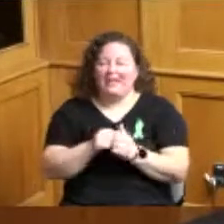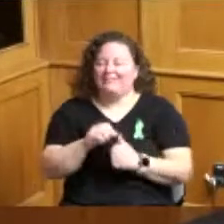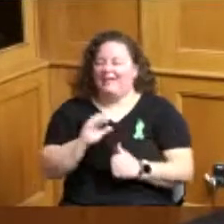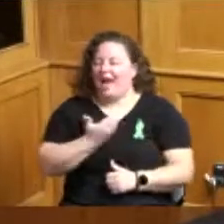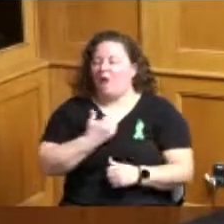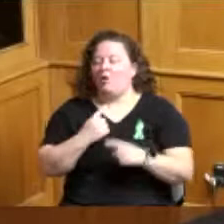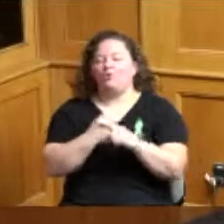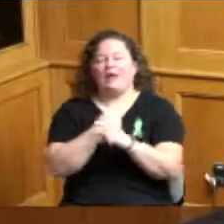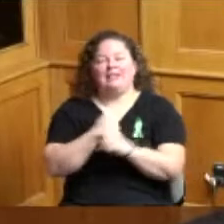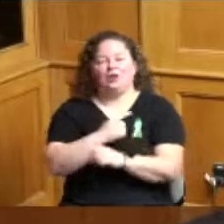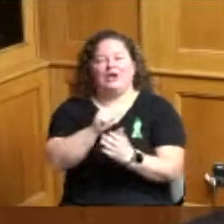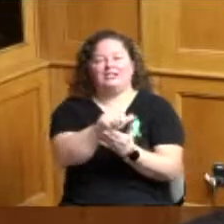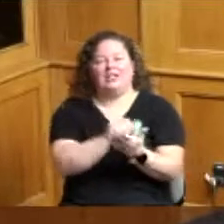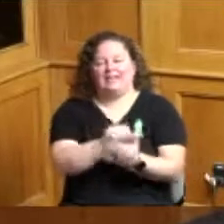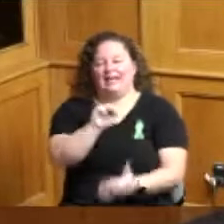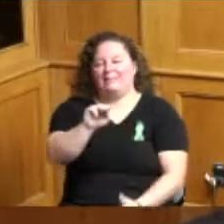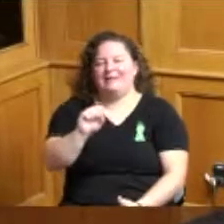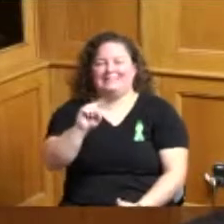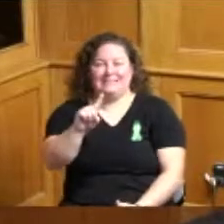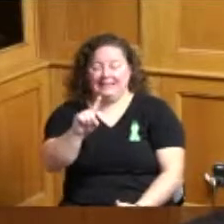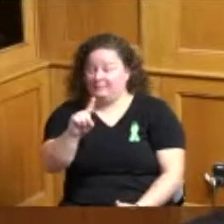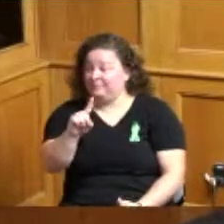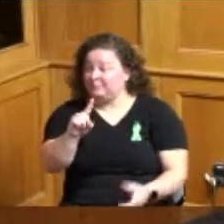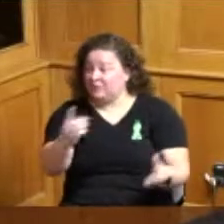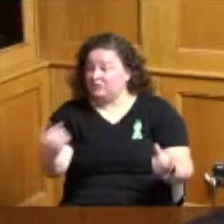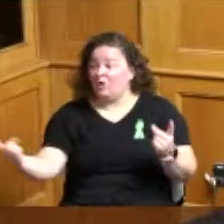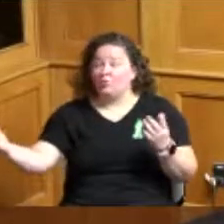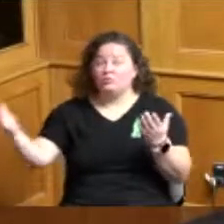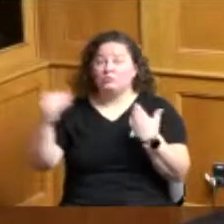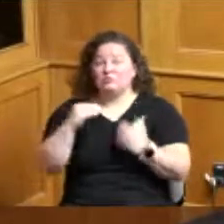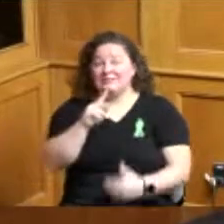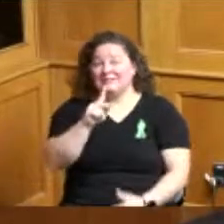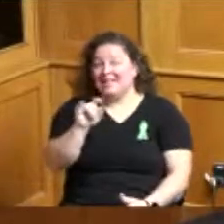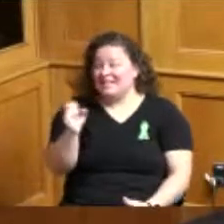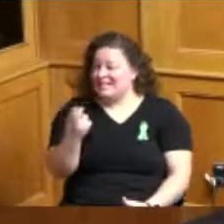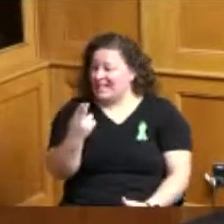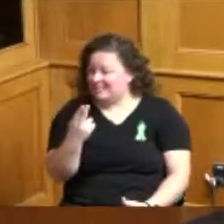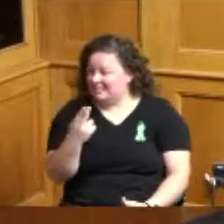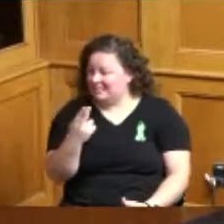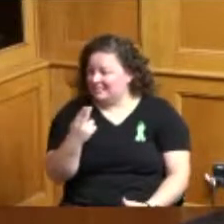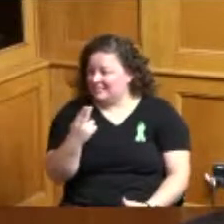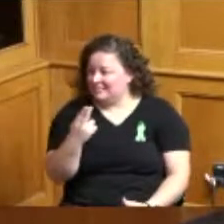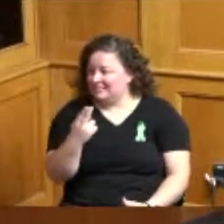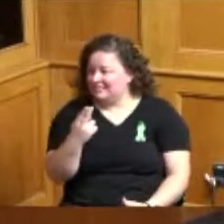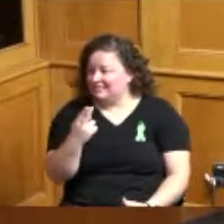and so we have before us MSD I don't know Karen Ball was here and who's there you are okay